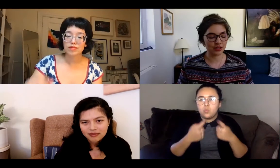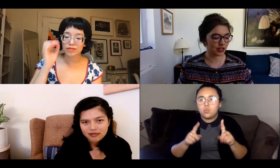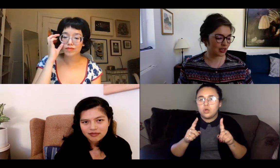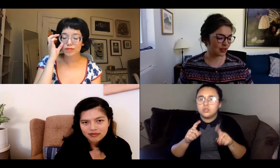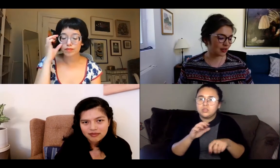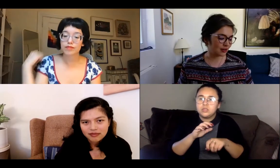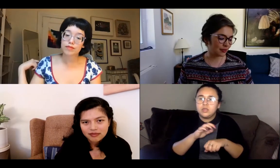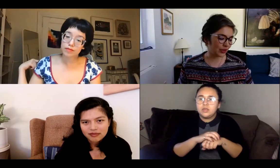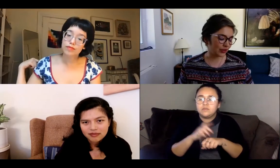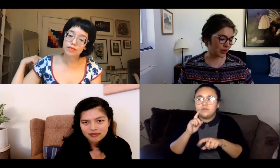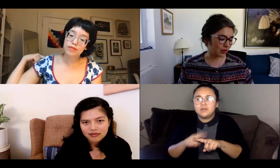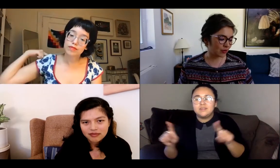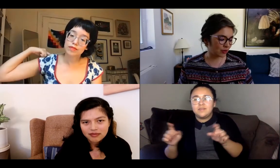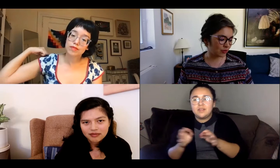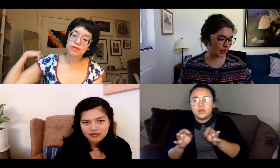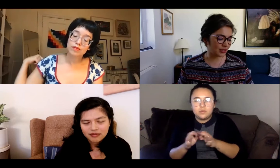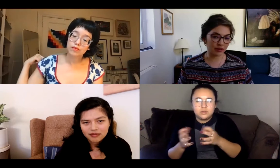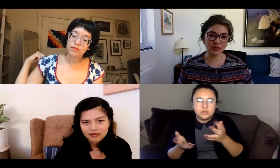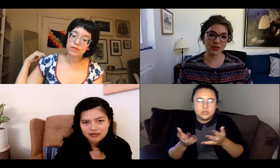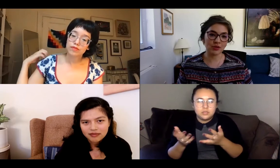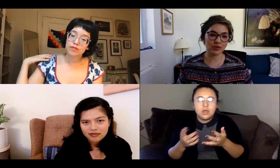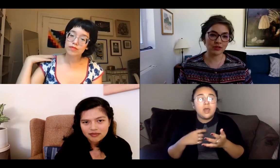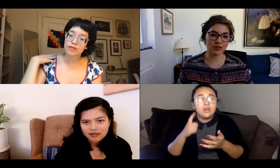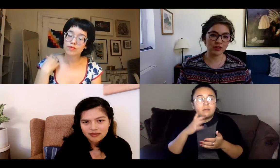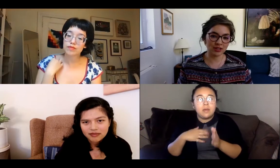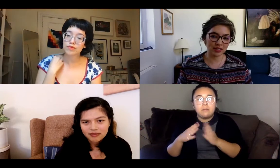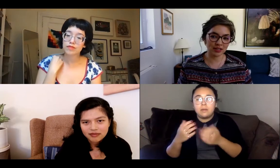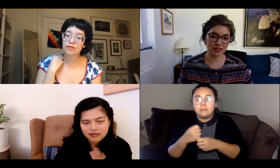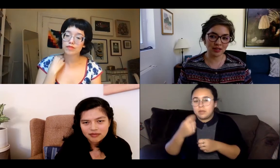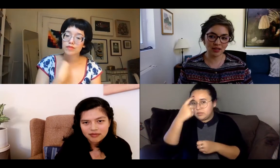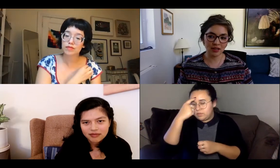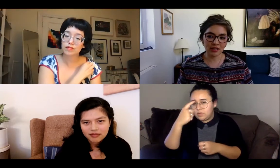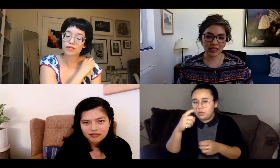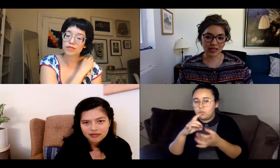I think my novel, makes a lot of sense when you think of it as translated.